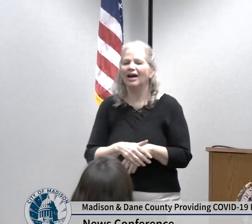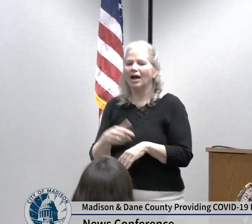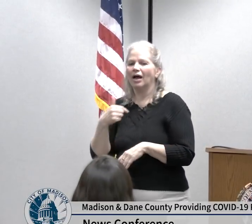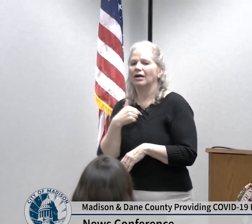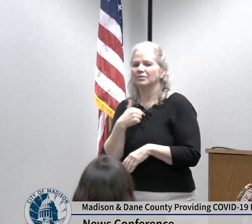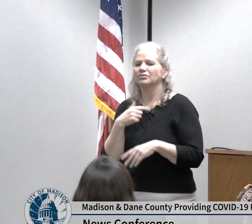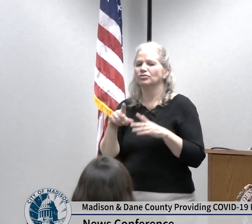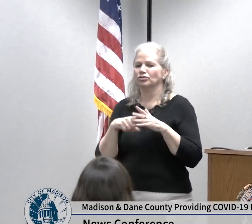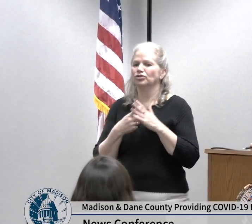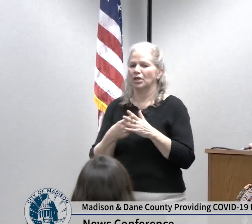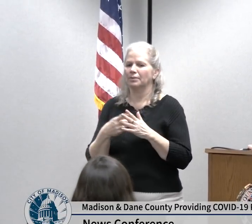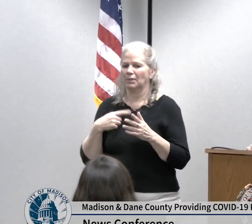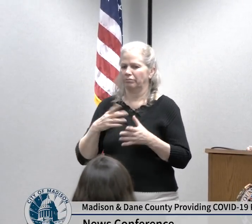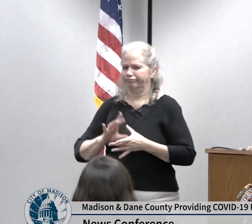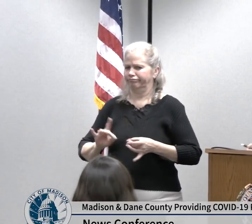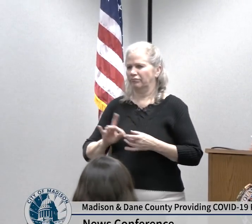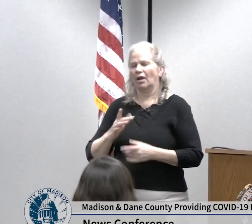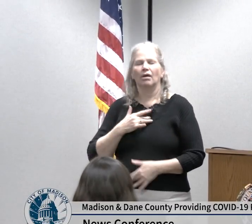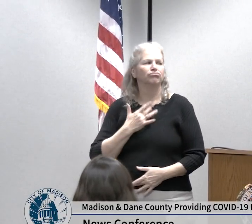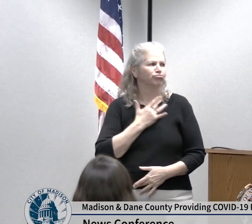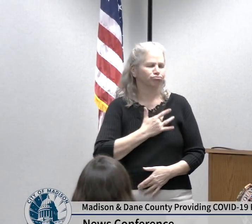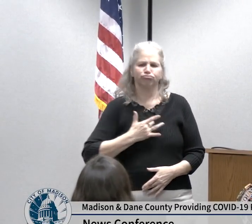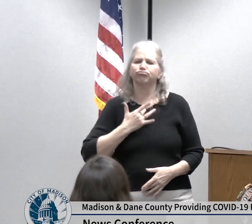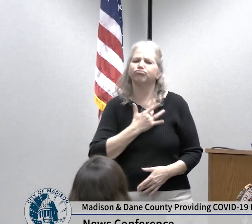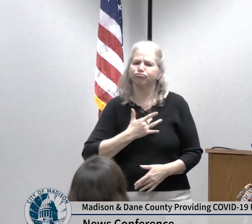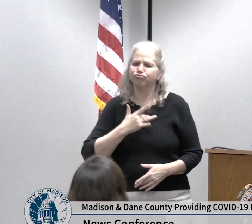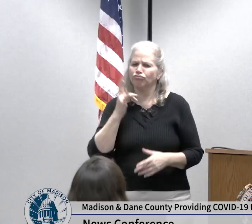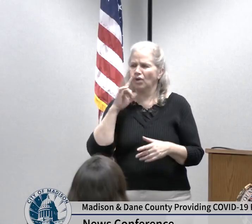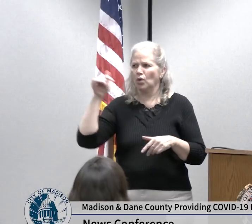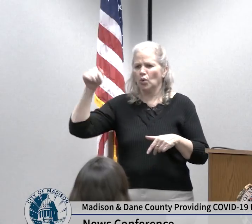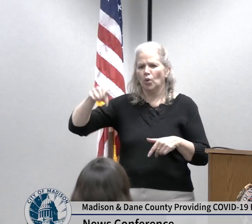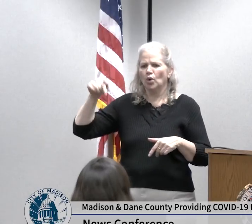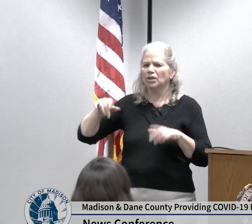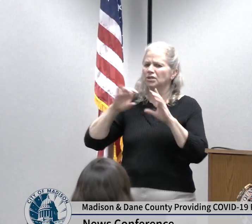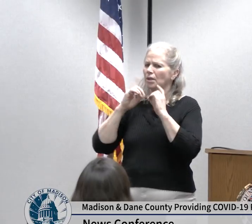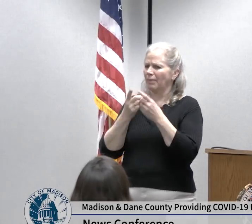appreciation to the Department of Public Health Madison and Dane County for their